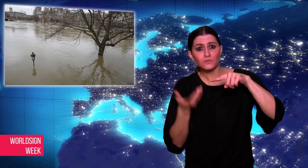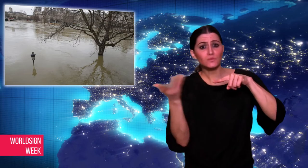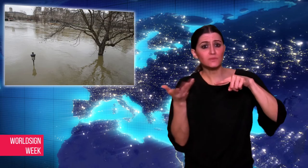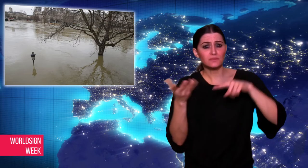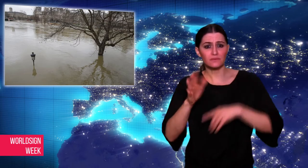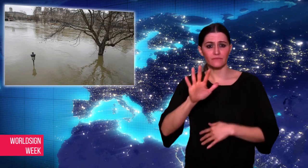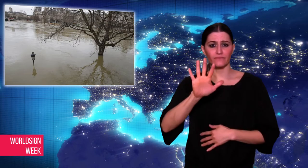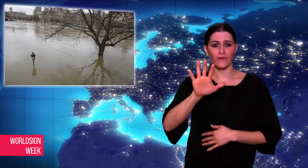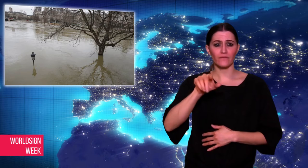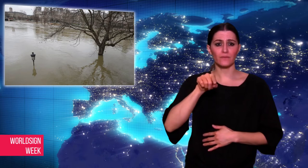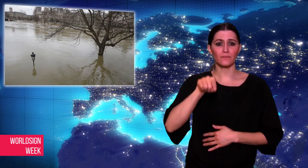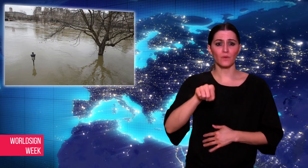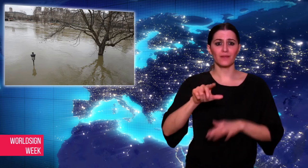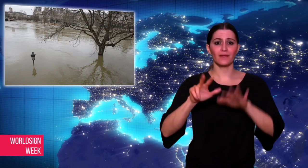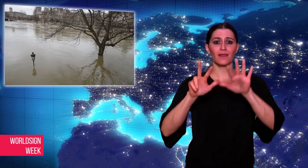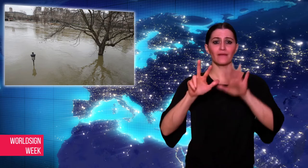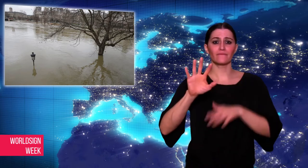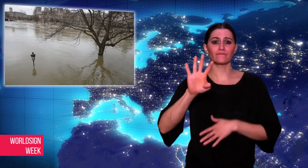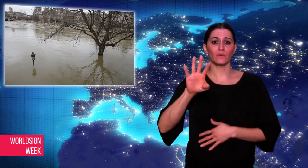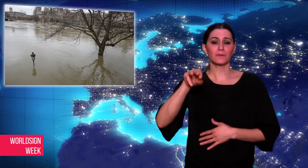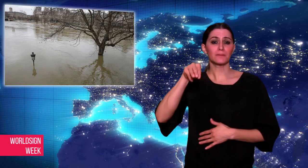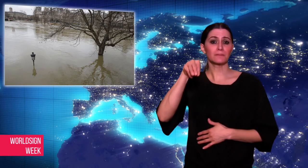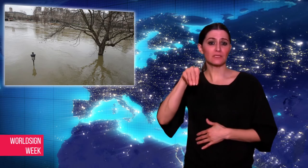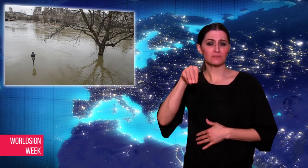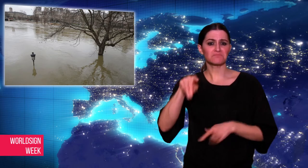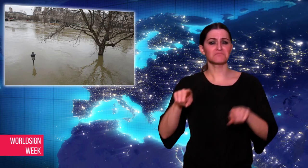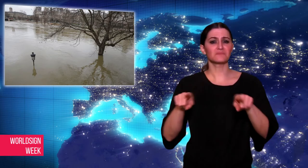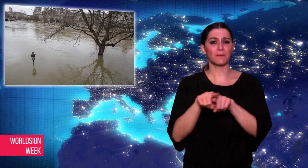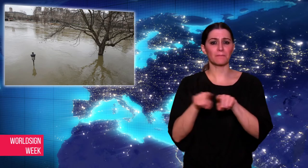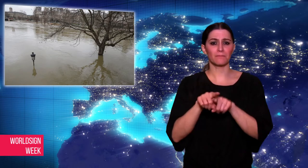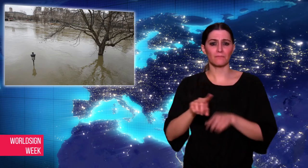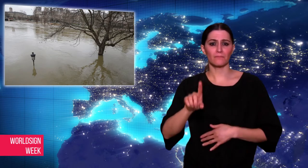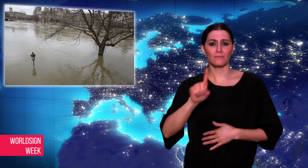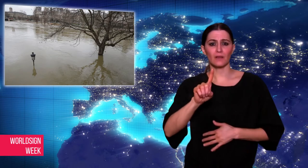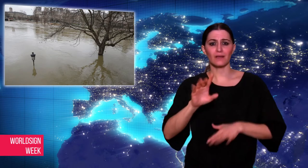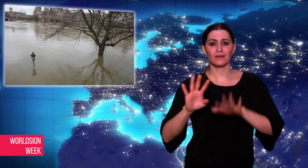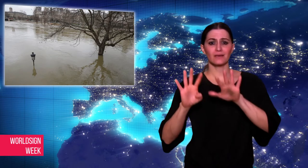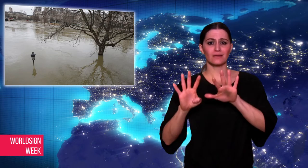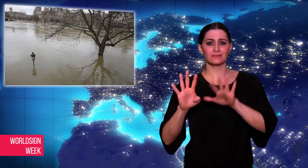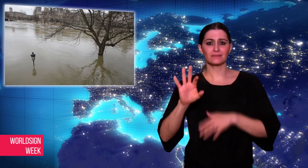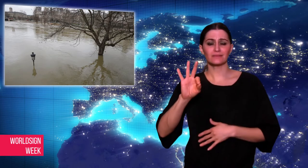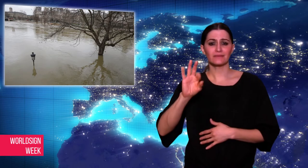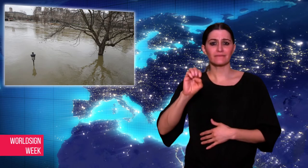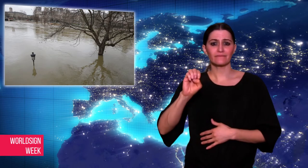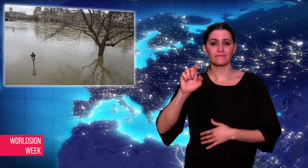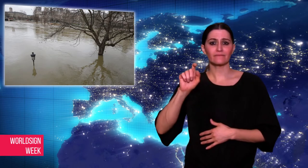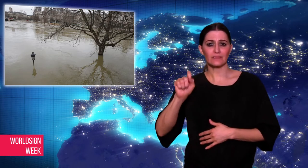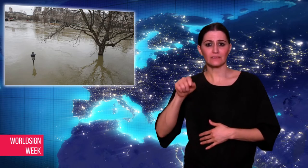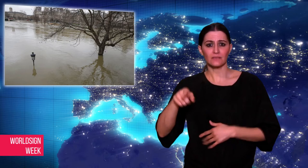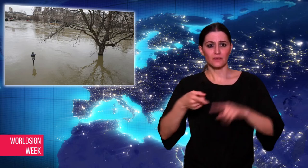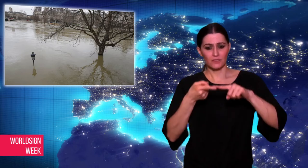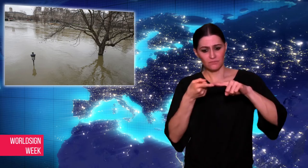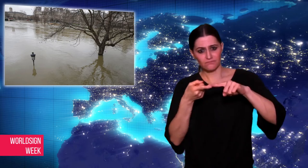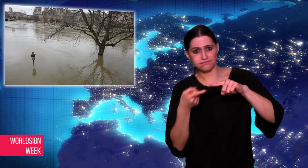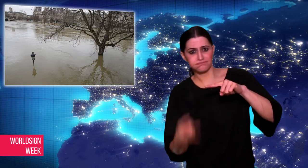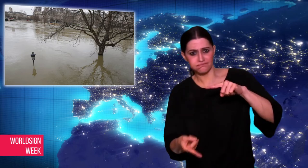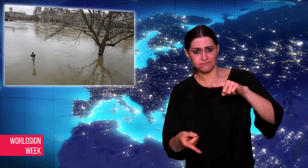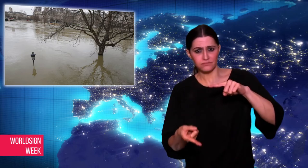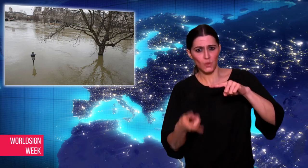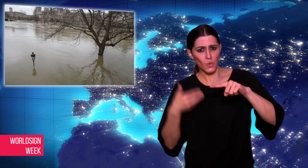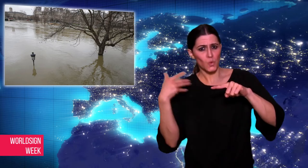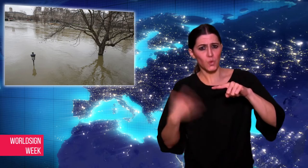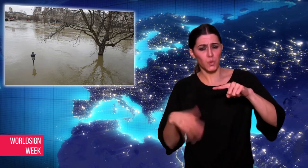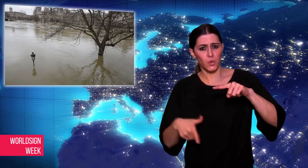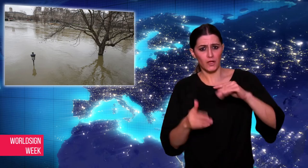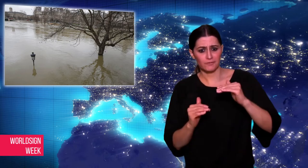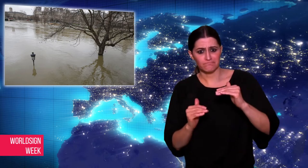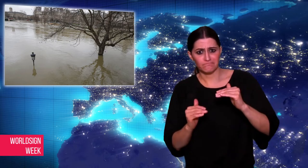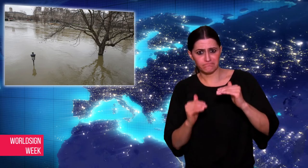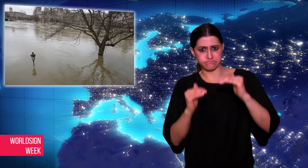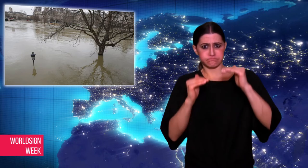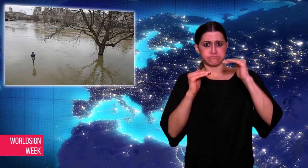measuring at 5.84 meters (19 feet) -